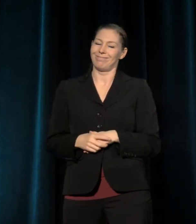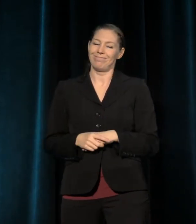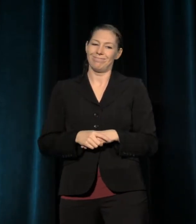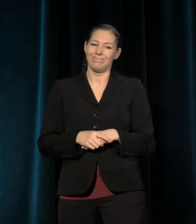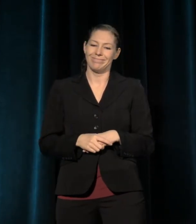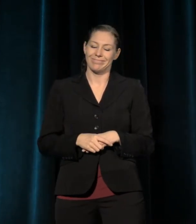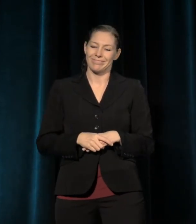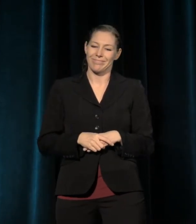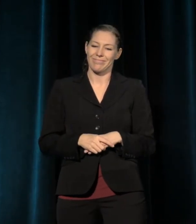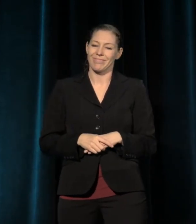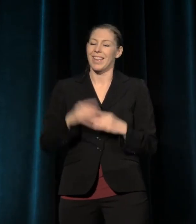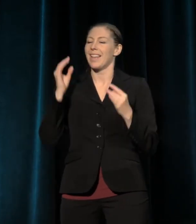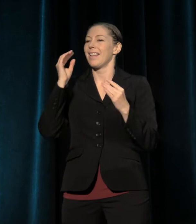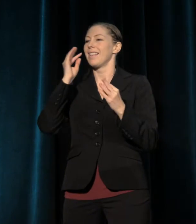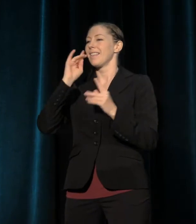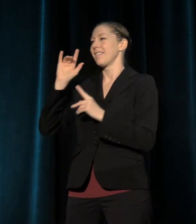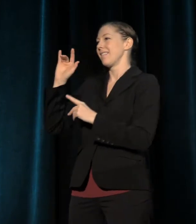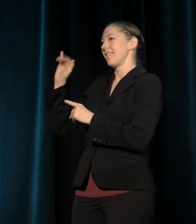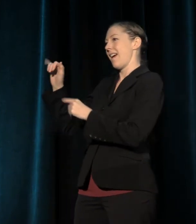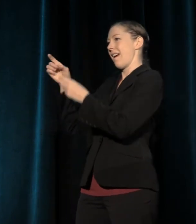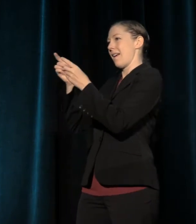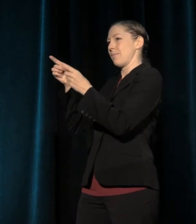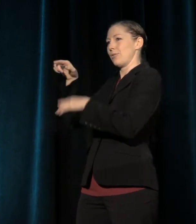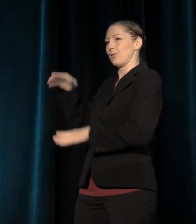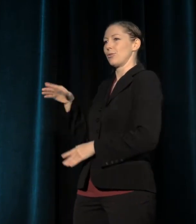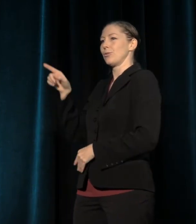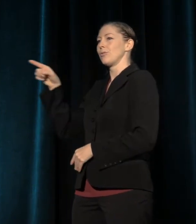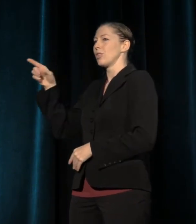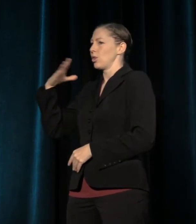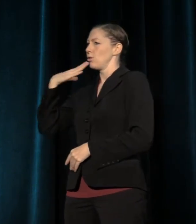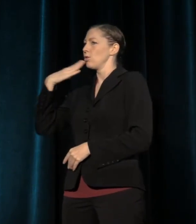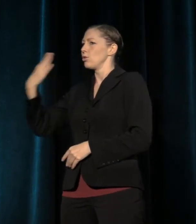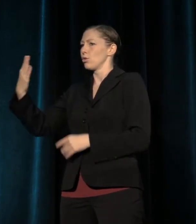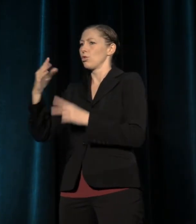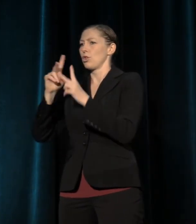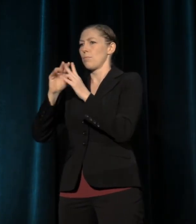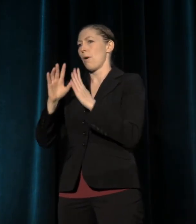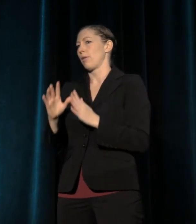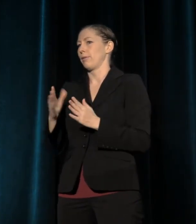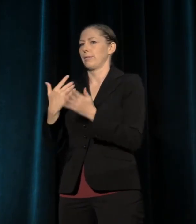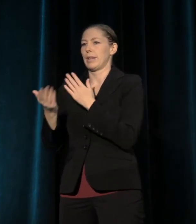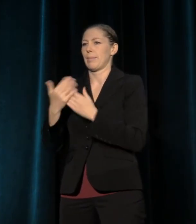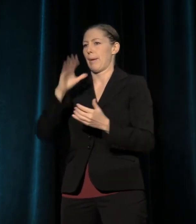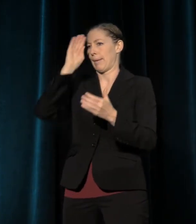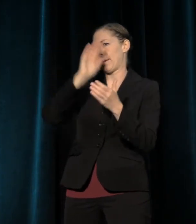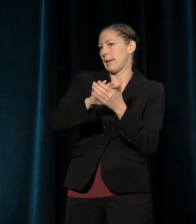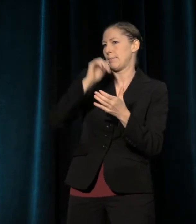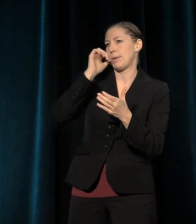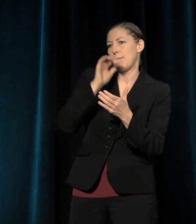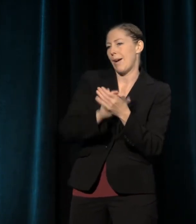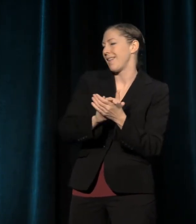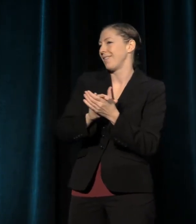Think of them as being like any good partner -- whether it's a husband, a wife, a whatever --